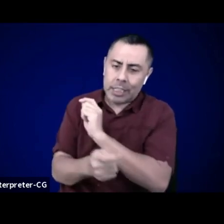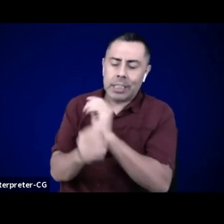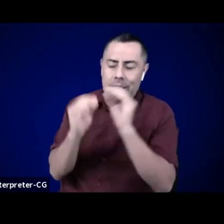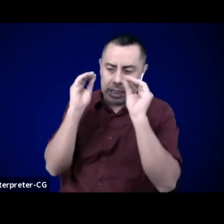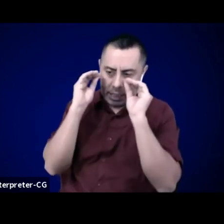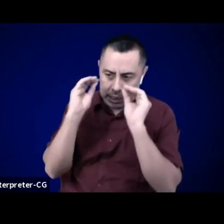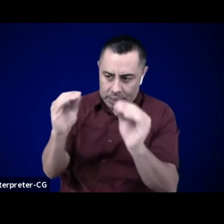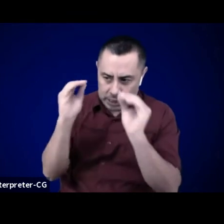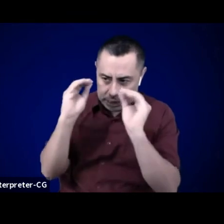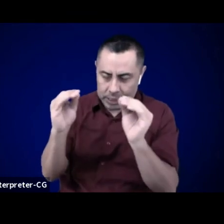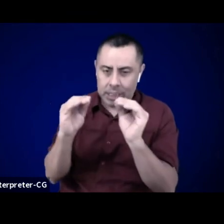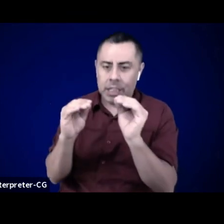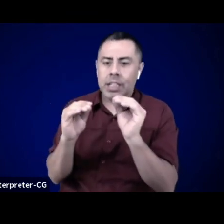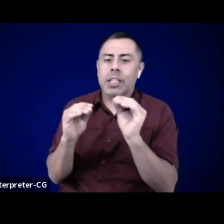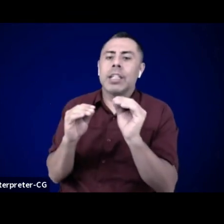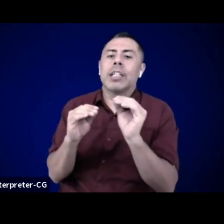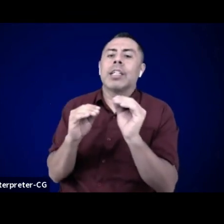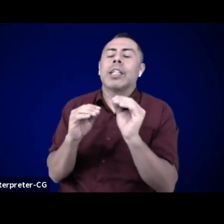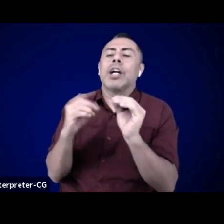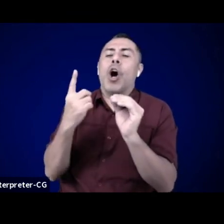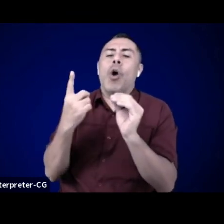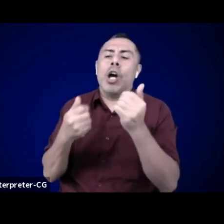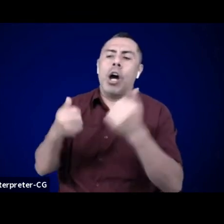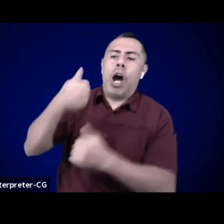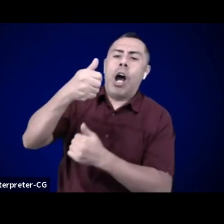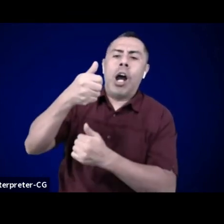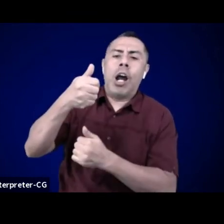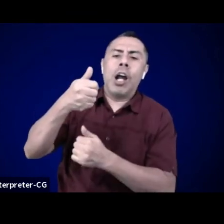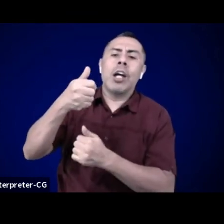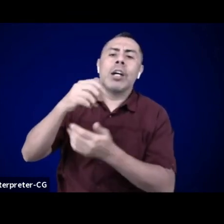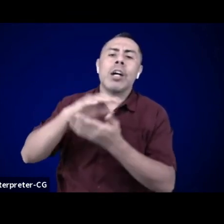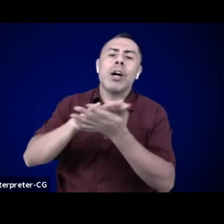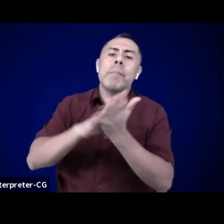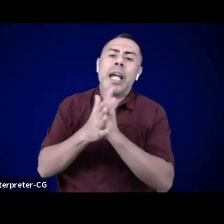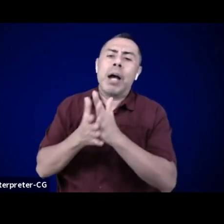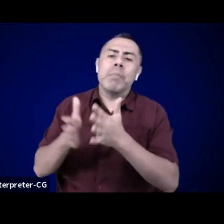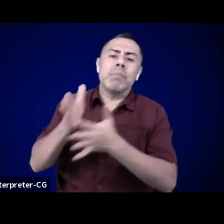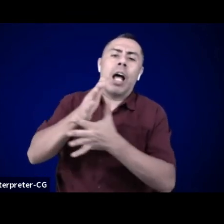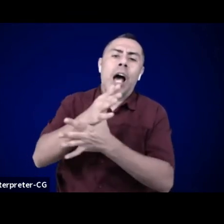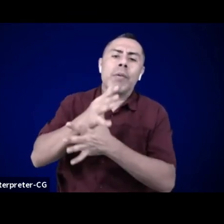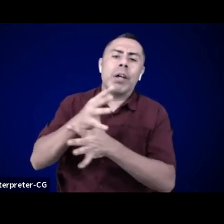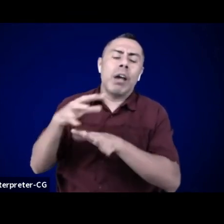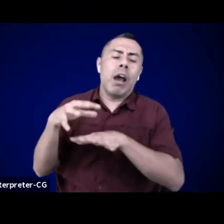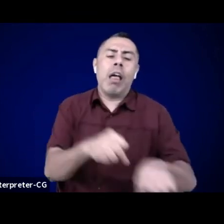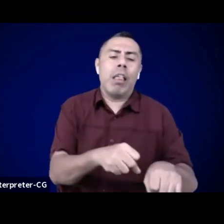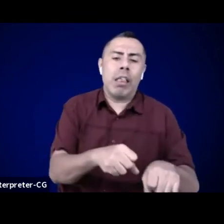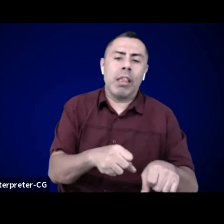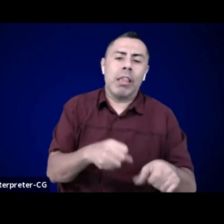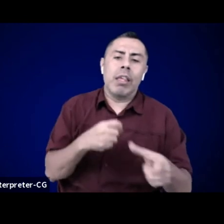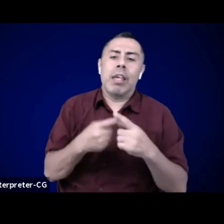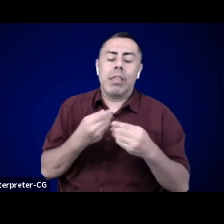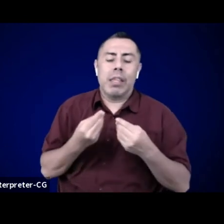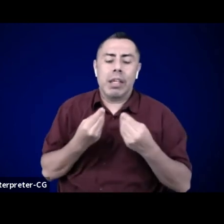and in conditions where it will be the spaces that we create together that supports our practice.